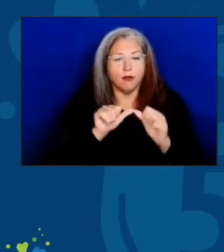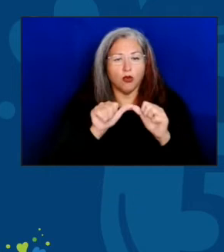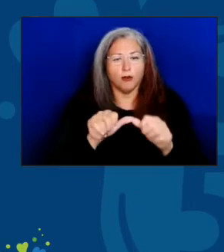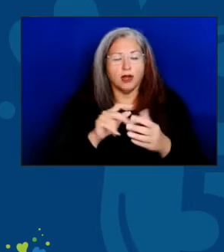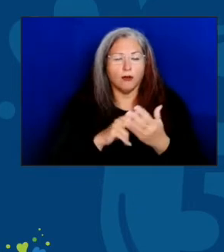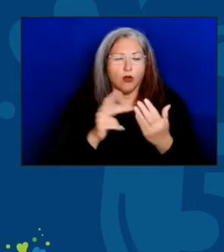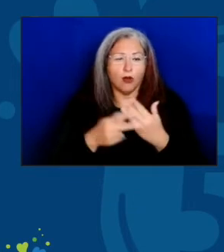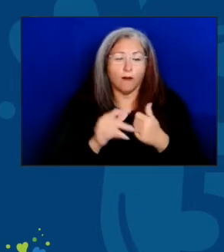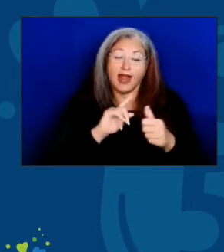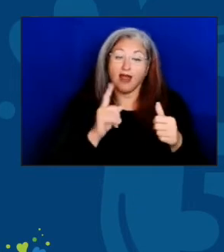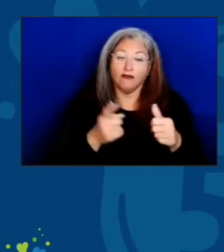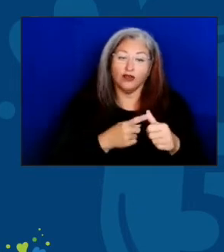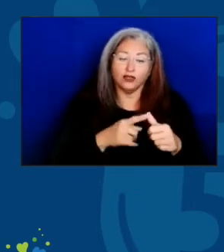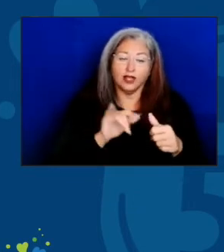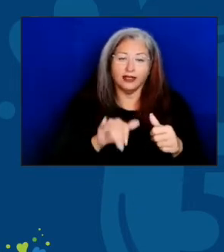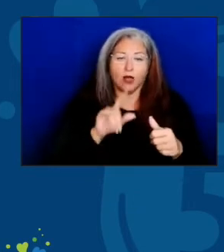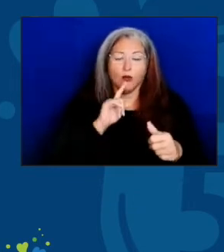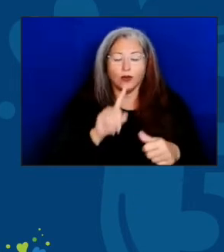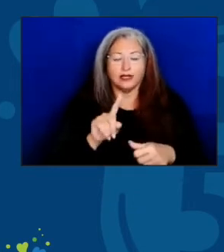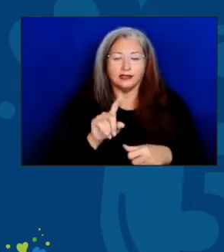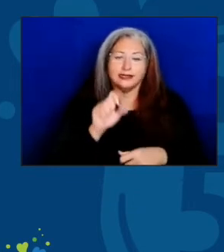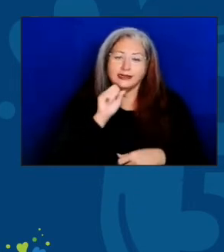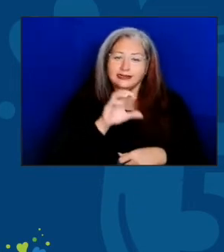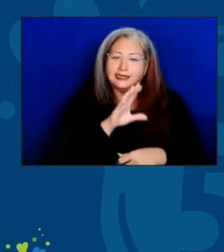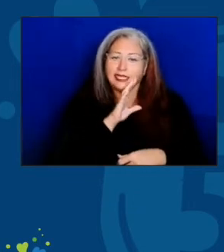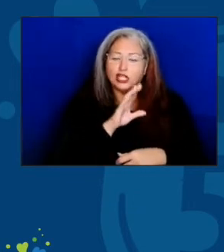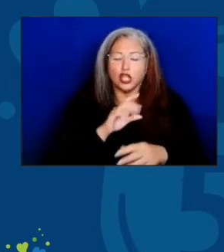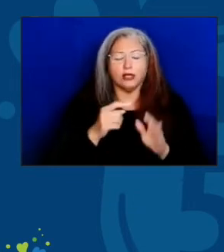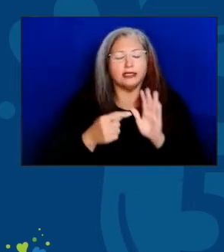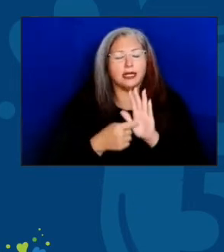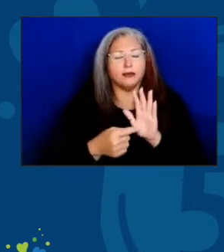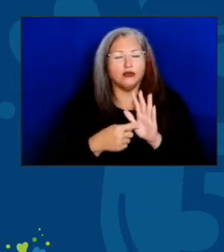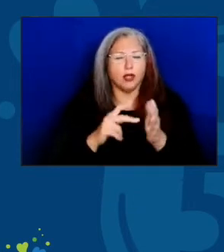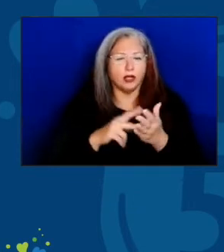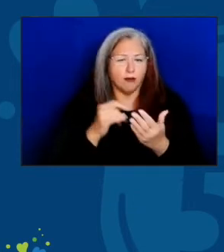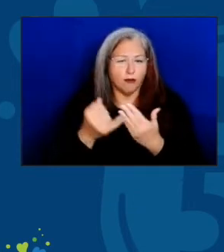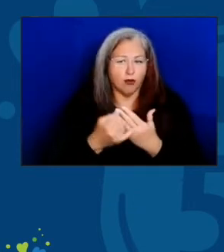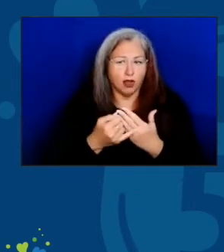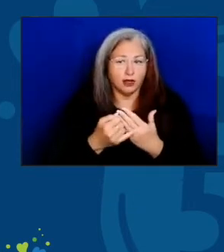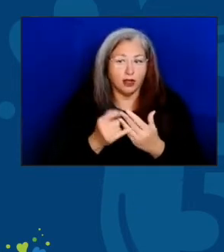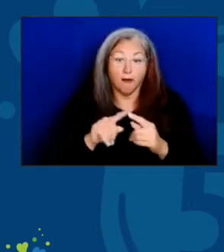a senior nutrition demonstration project. That permanent program was designed